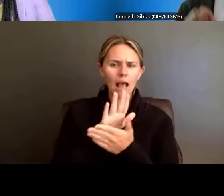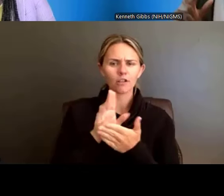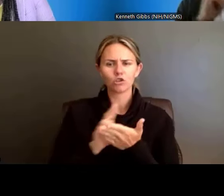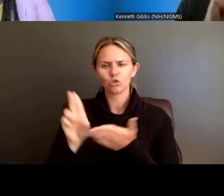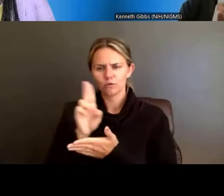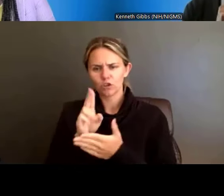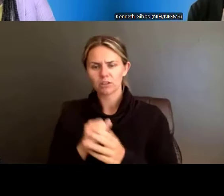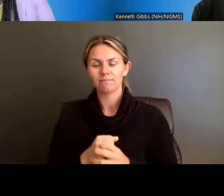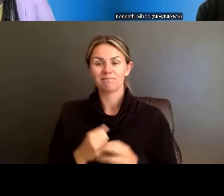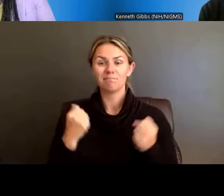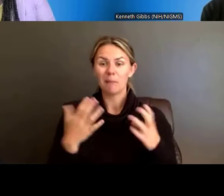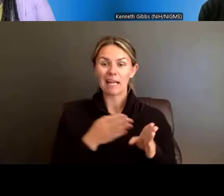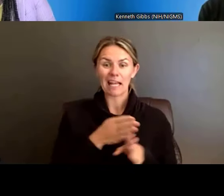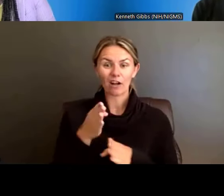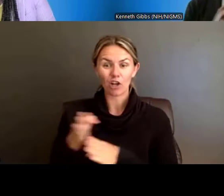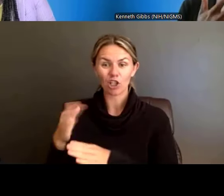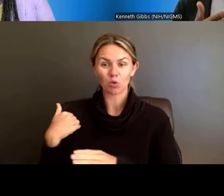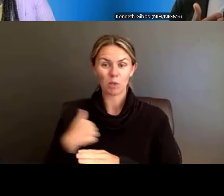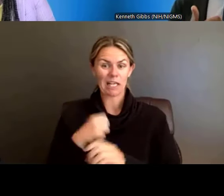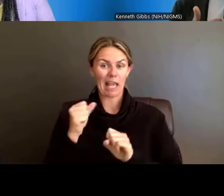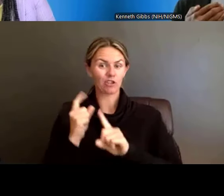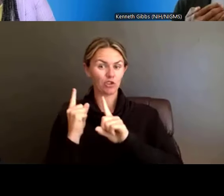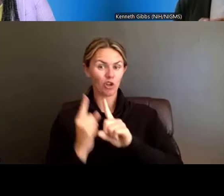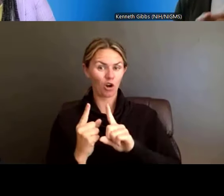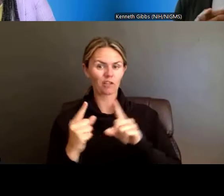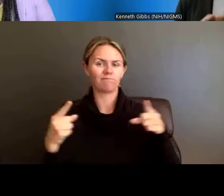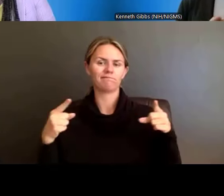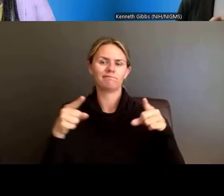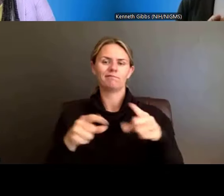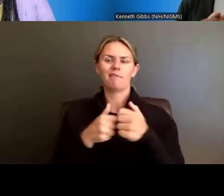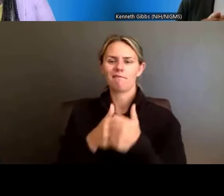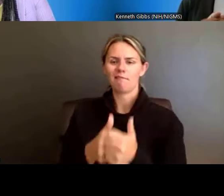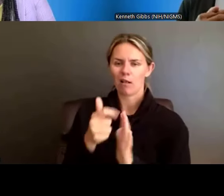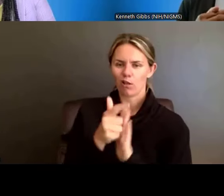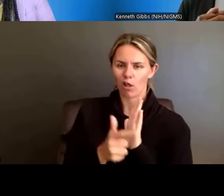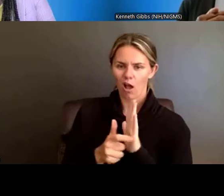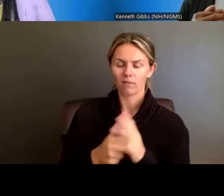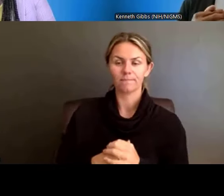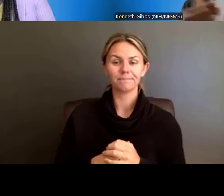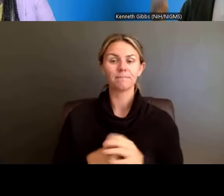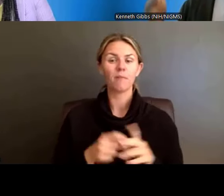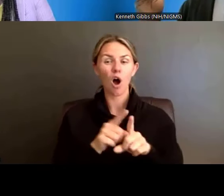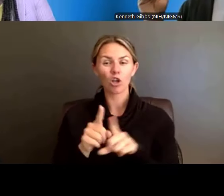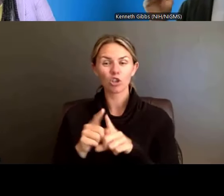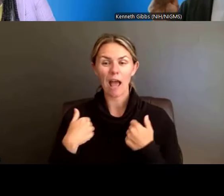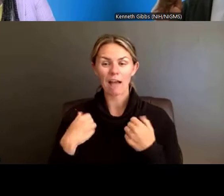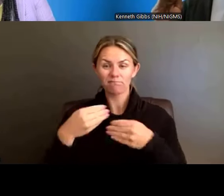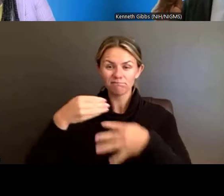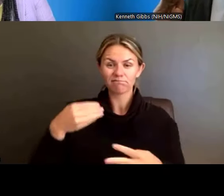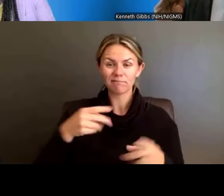consistent with applicable law. We also have a number of different NOFOs, and you'll see this across NIH --